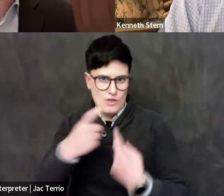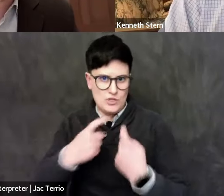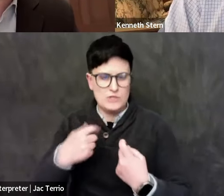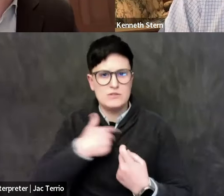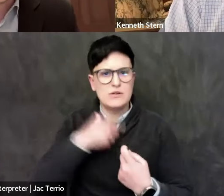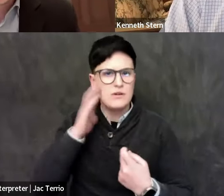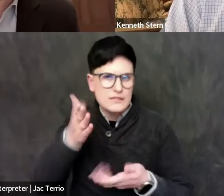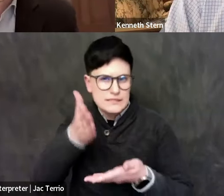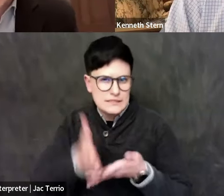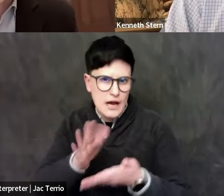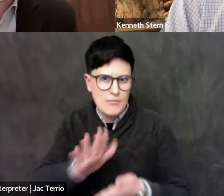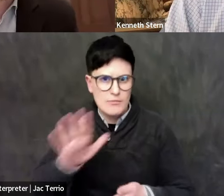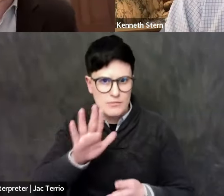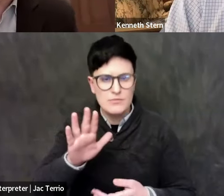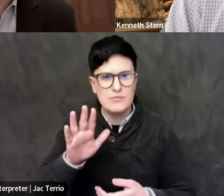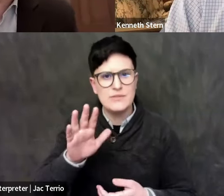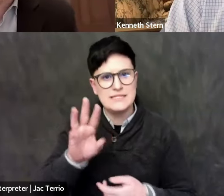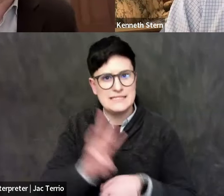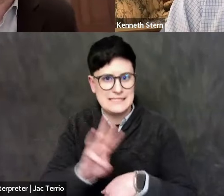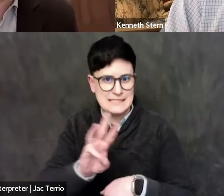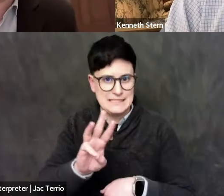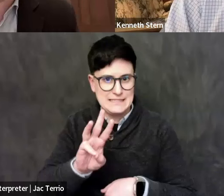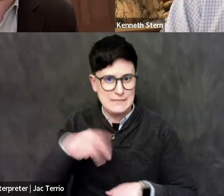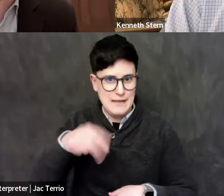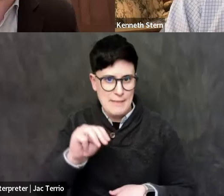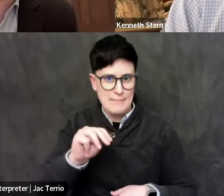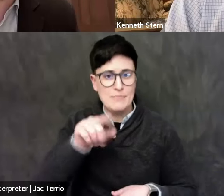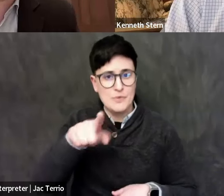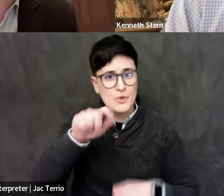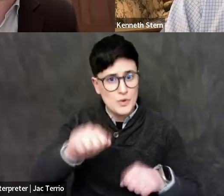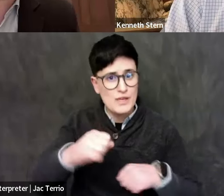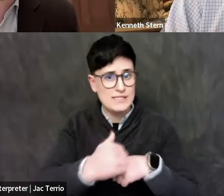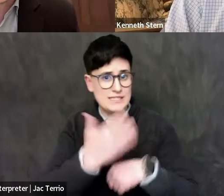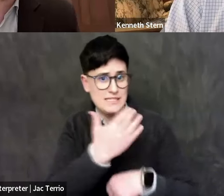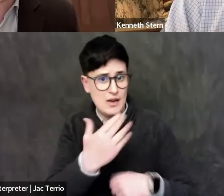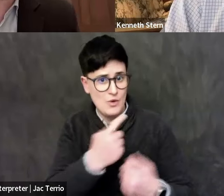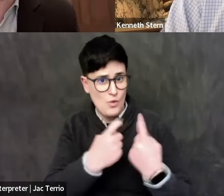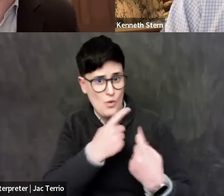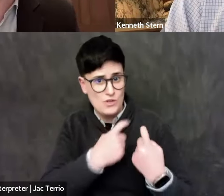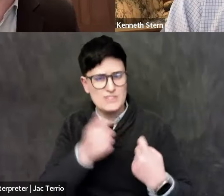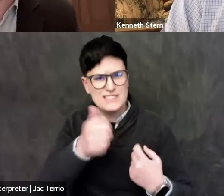So please submit questions at any time during the discussion using the Q&A function